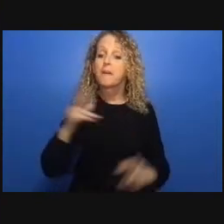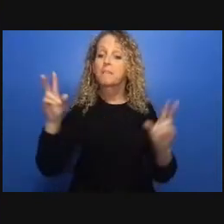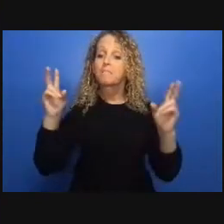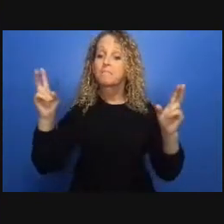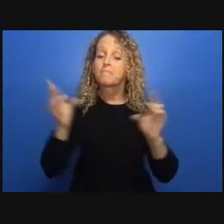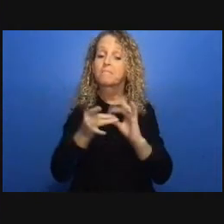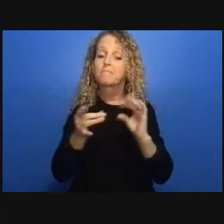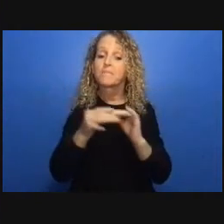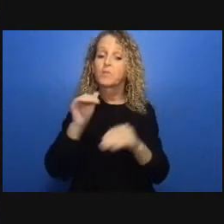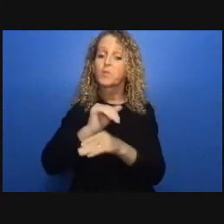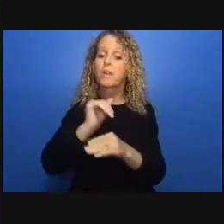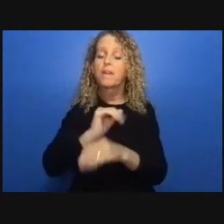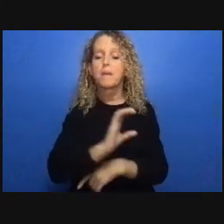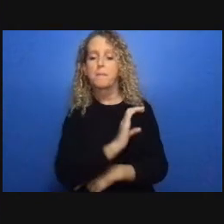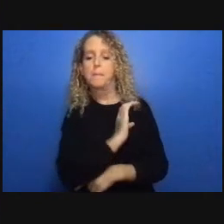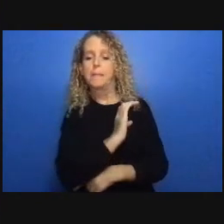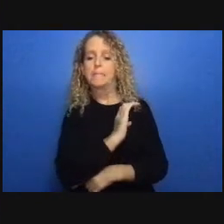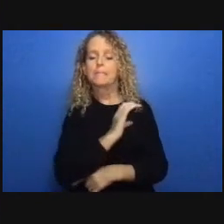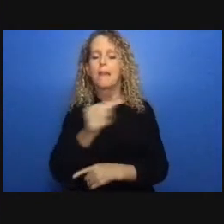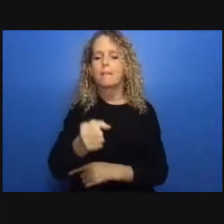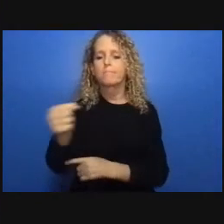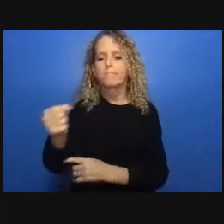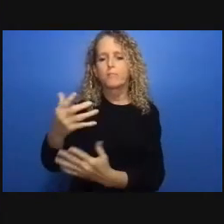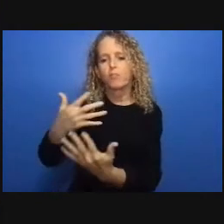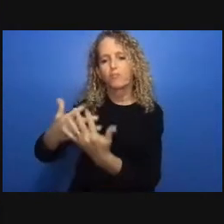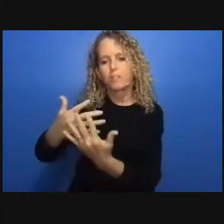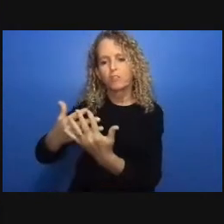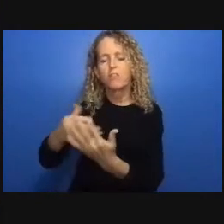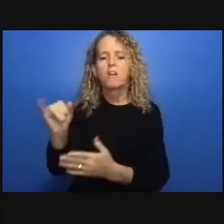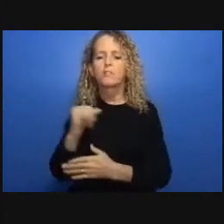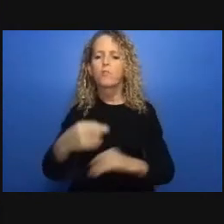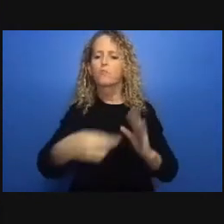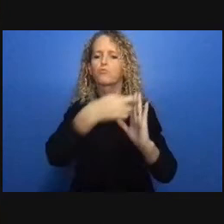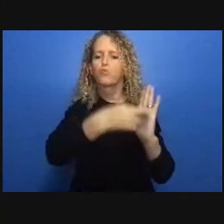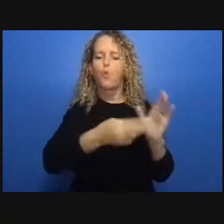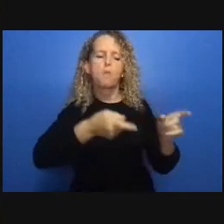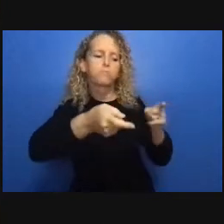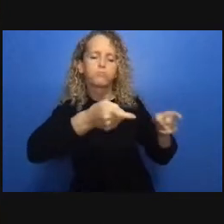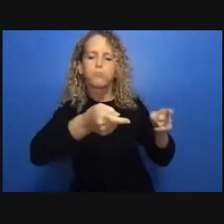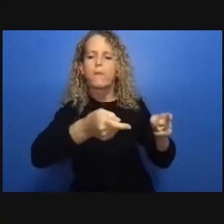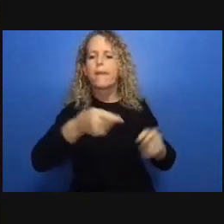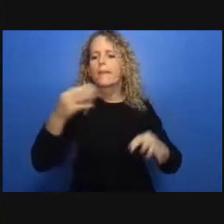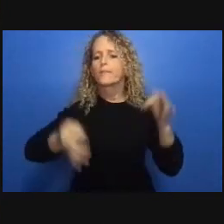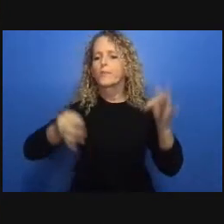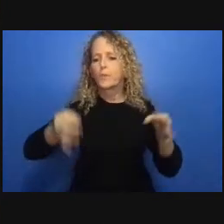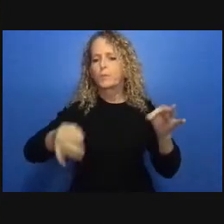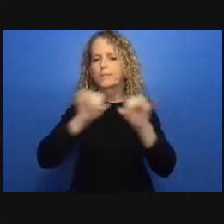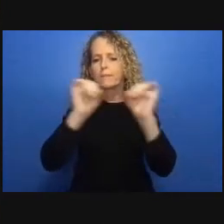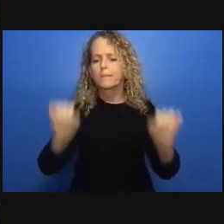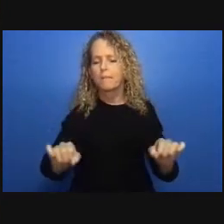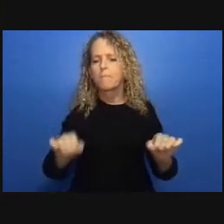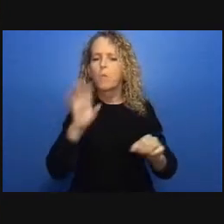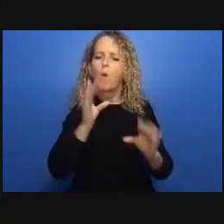problems or homelessness or other challenges are at the root causes of non-compliance we contrast